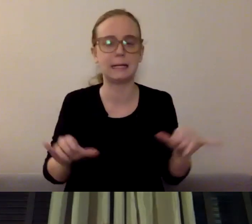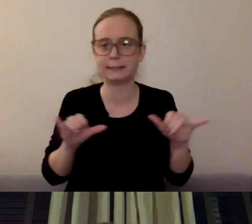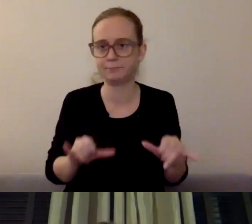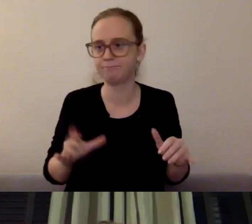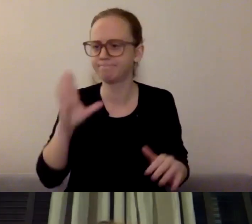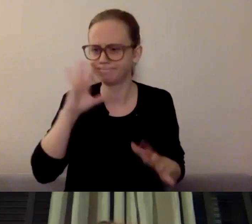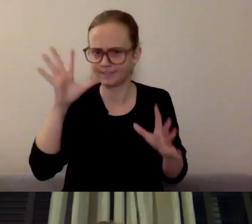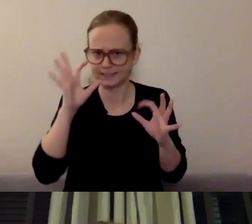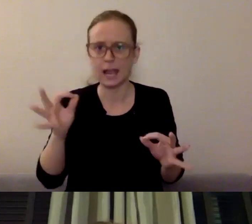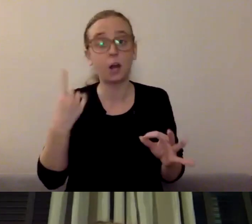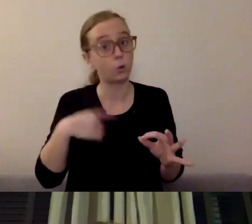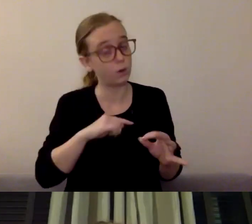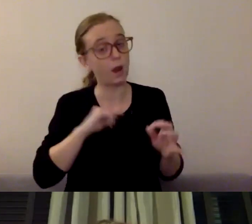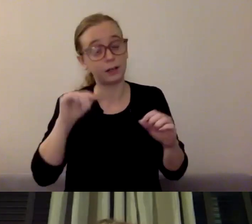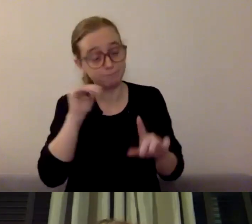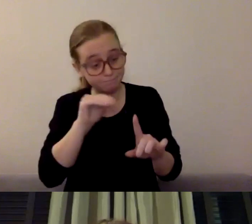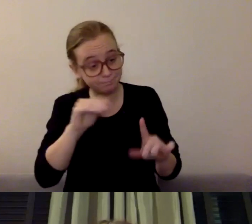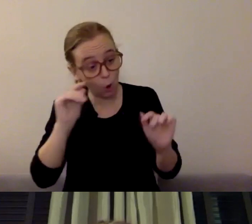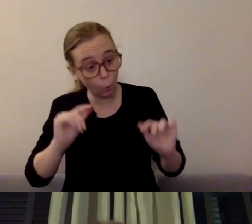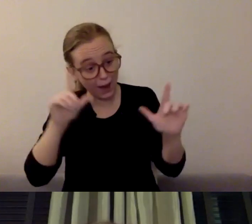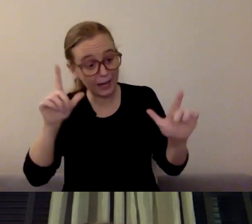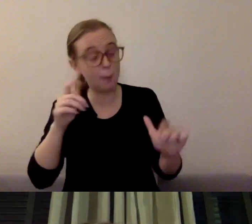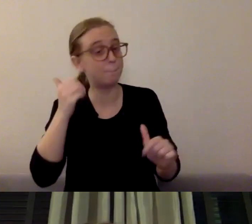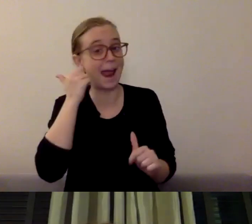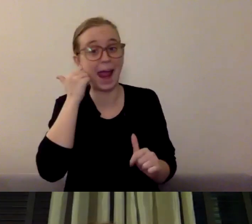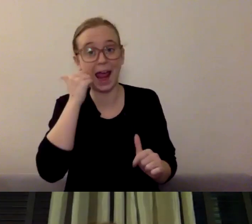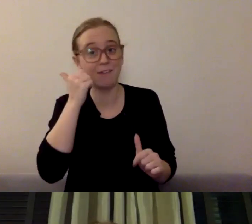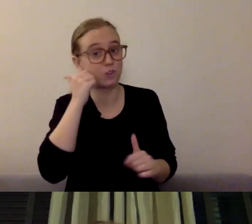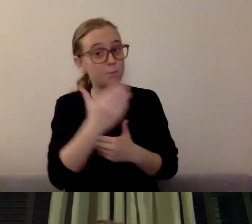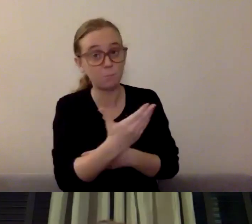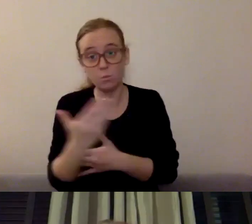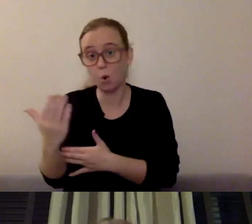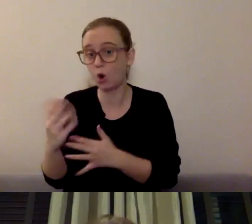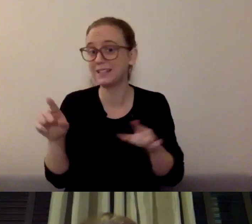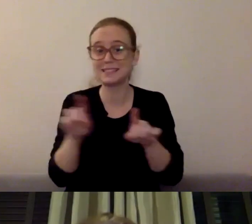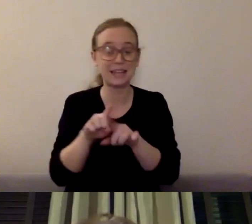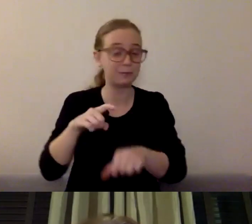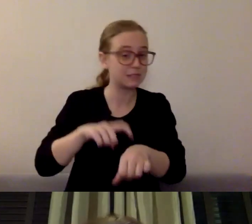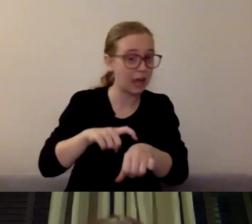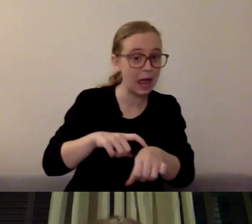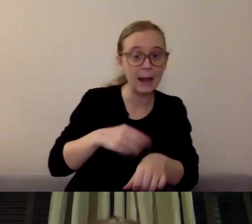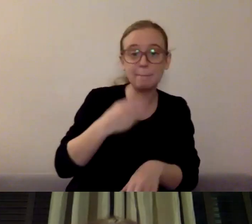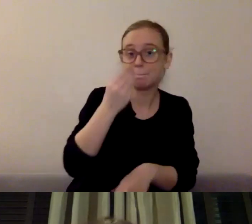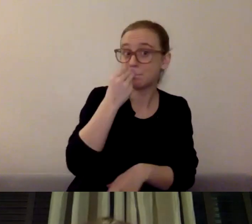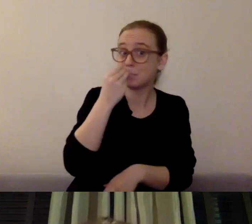We're gonna take shower and get dressed every day. We're gonna have meal times at the same time. Bedtime is gonna be at the same time. That routine is great for kids.